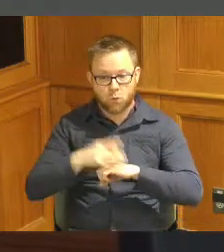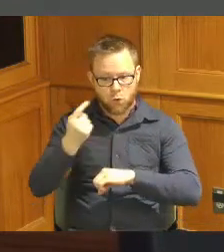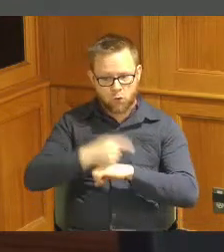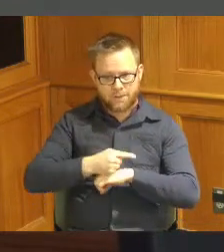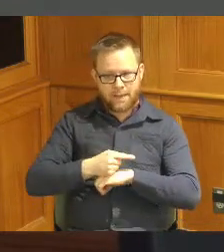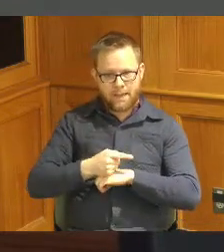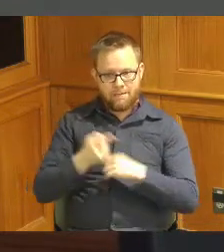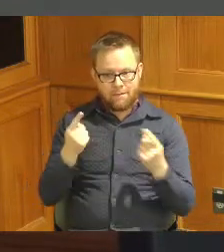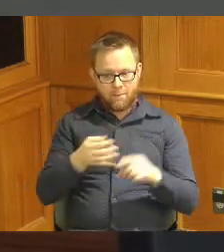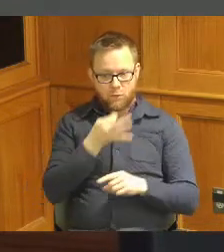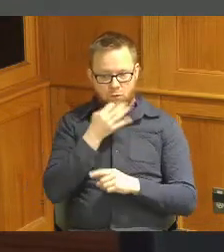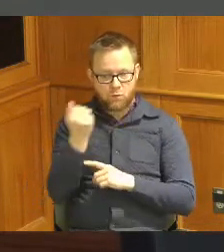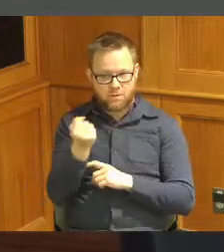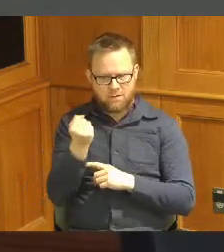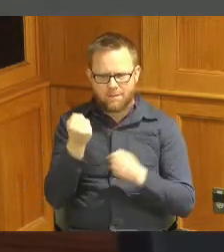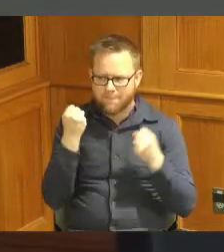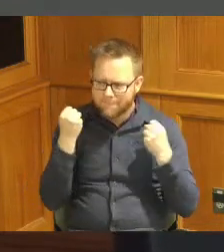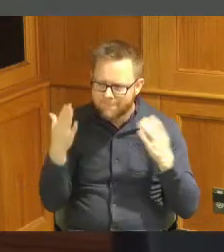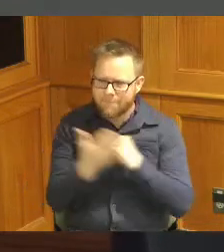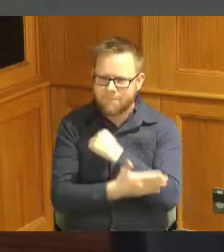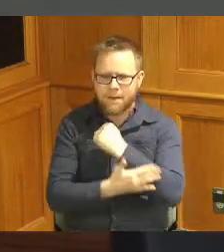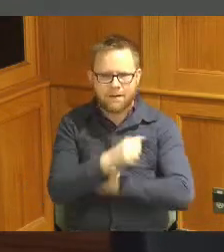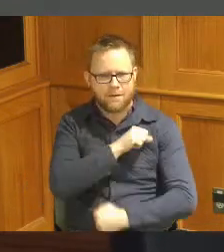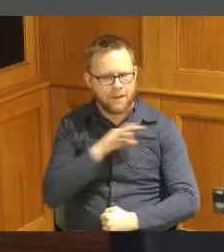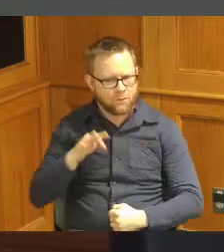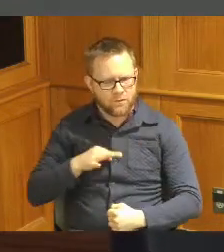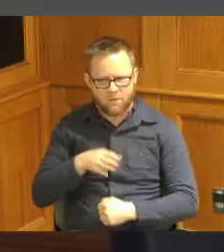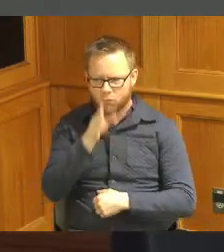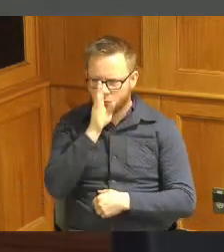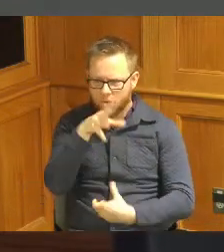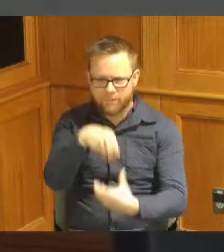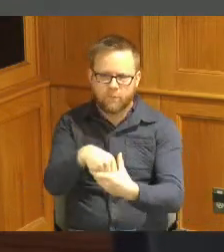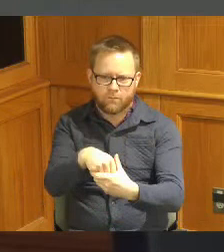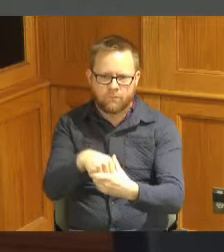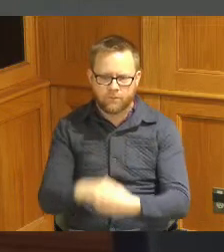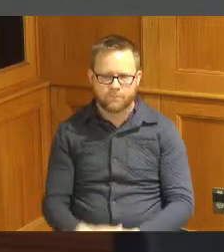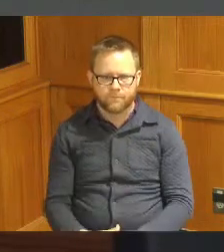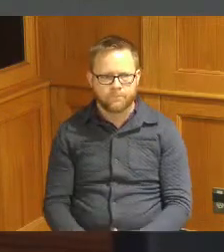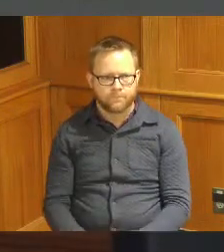there are a lot of County employees who deal with this very directly and this is a an if